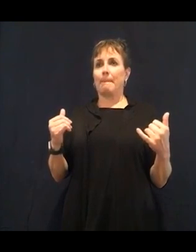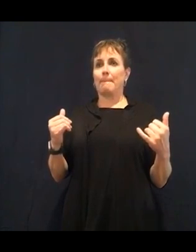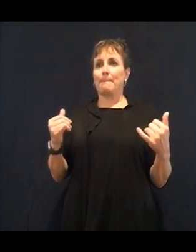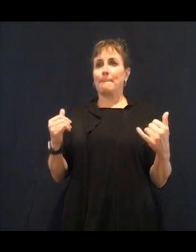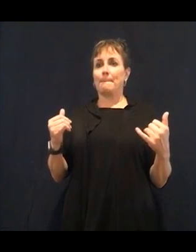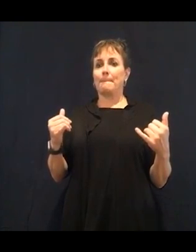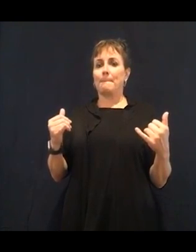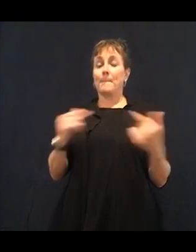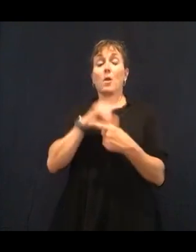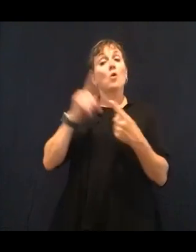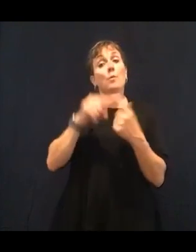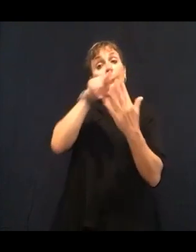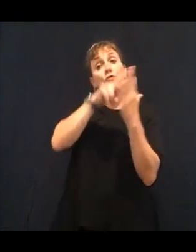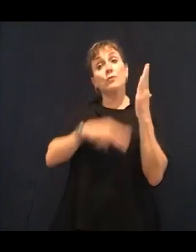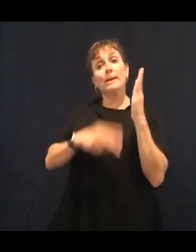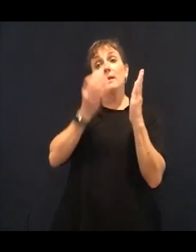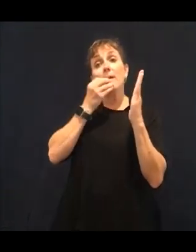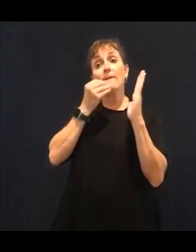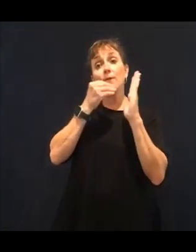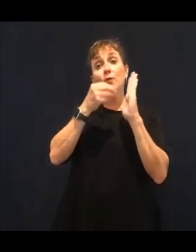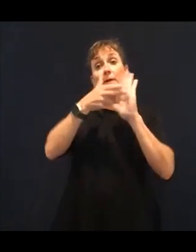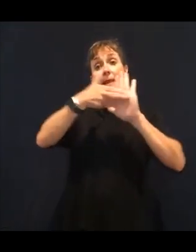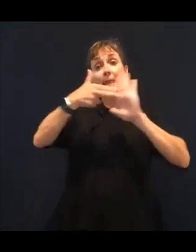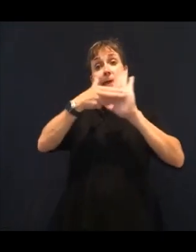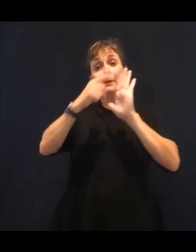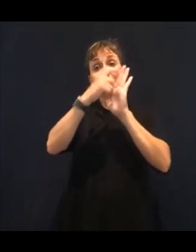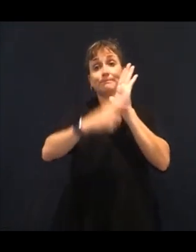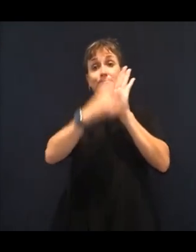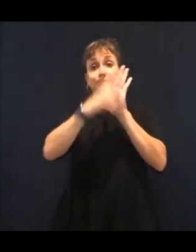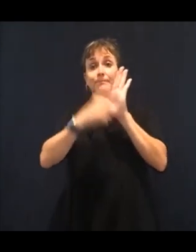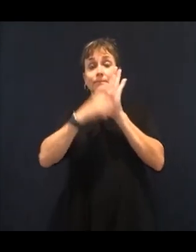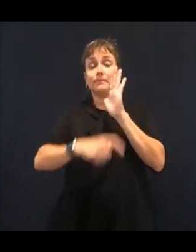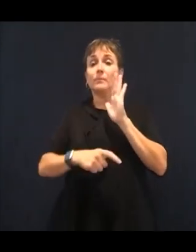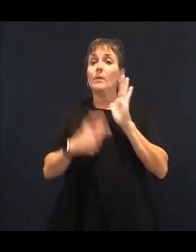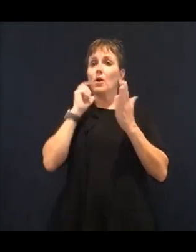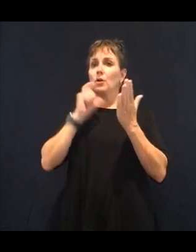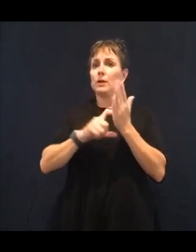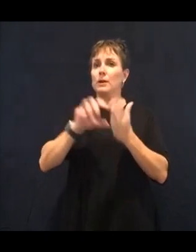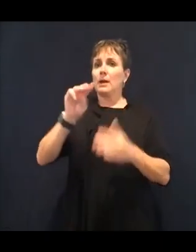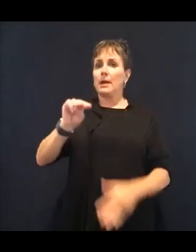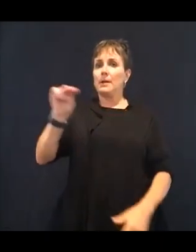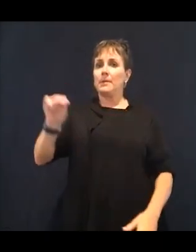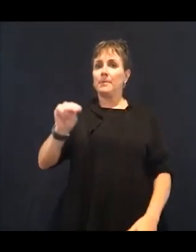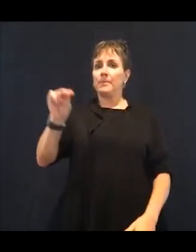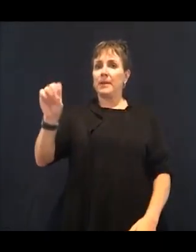This is sodium, but sodium can be broken down on that label. In so many different ways.